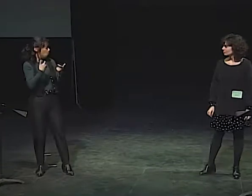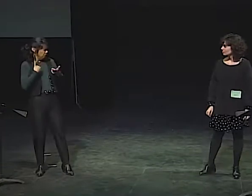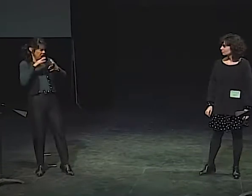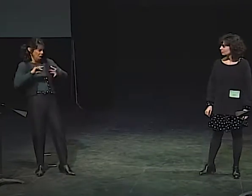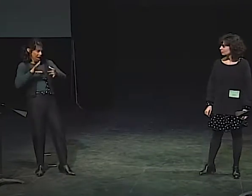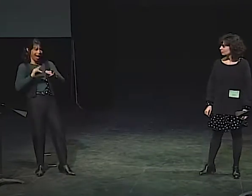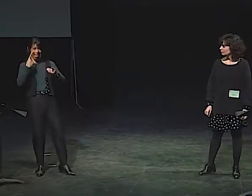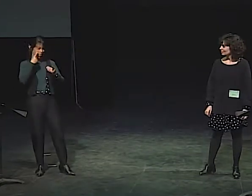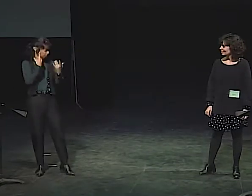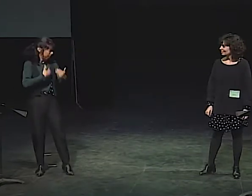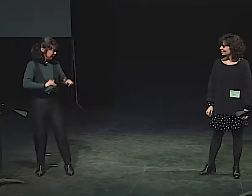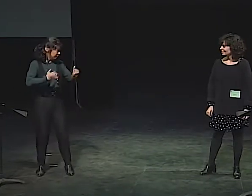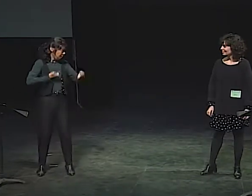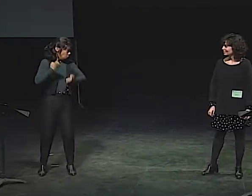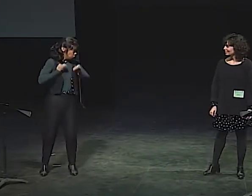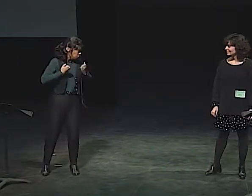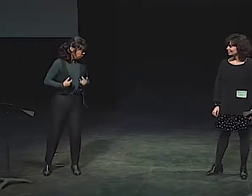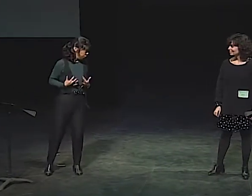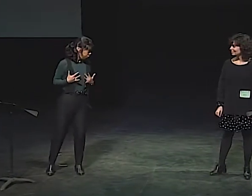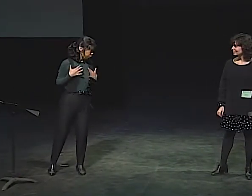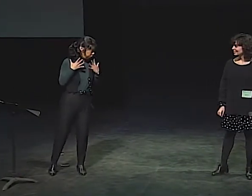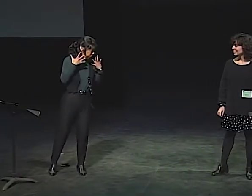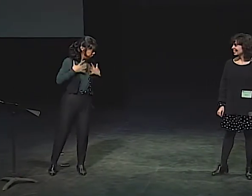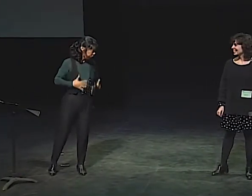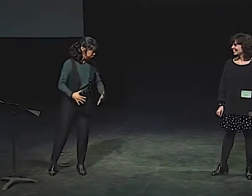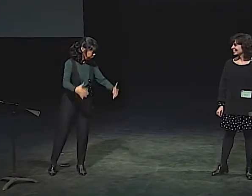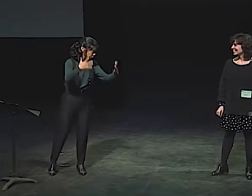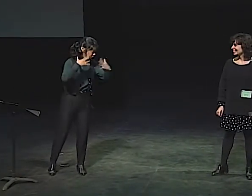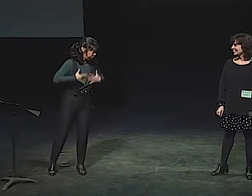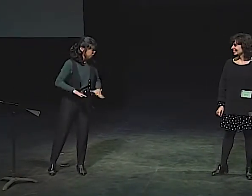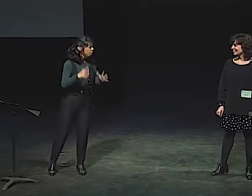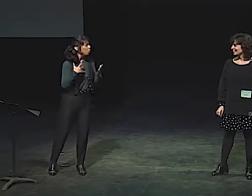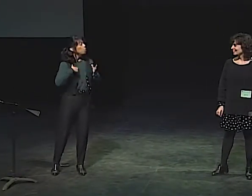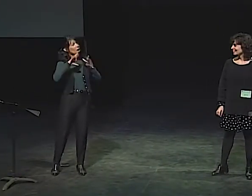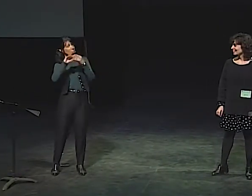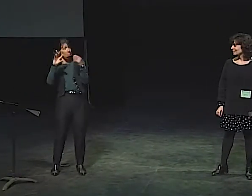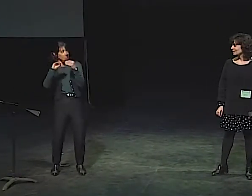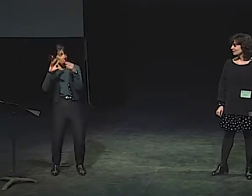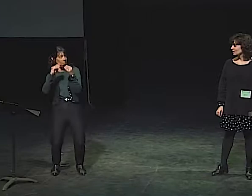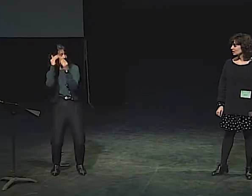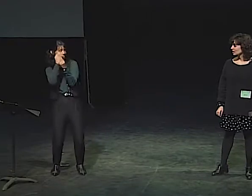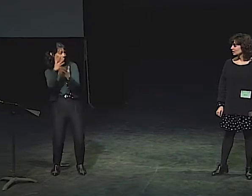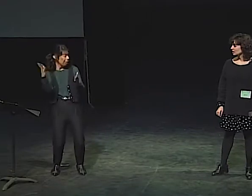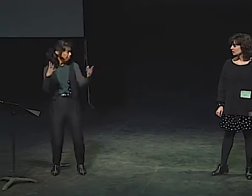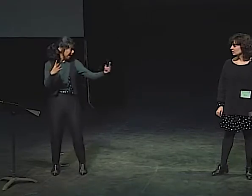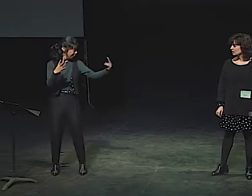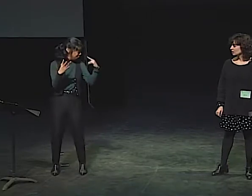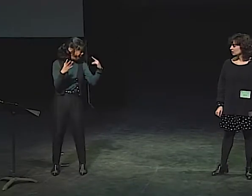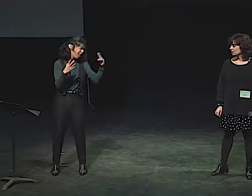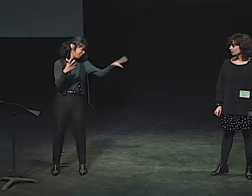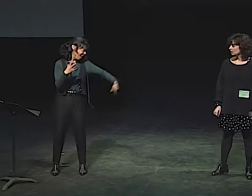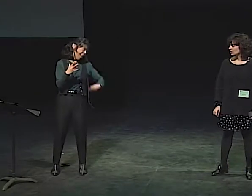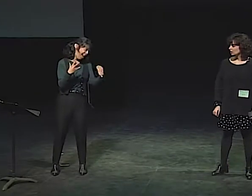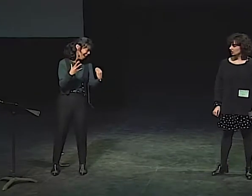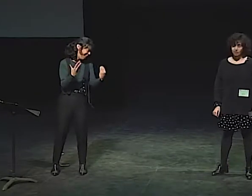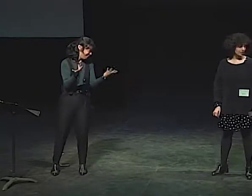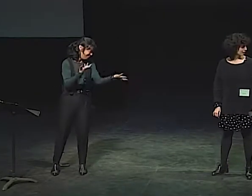SO WHEN WE ASKED AND PULLED OUT A GREAT DEAL OF EMOTION, RIGHT, AND IT'S STILL THERE.